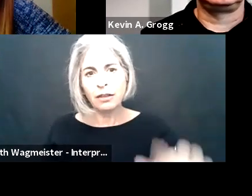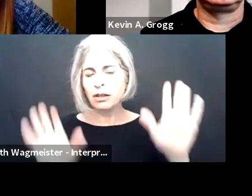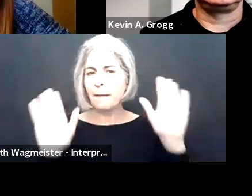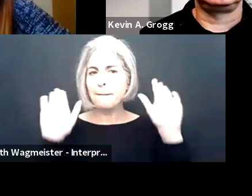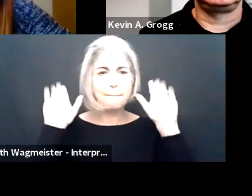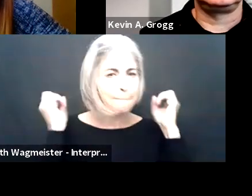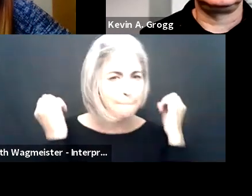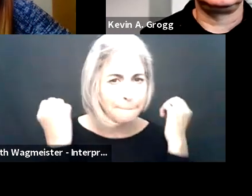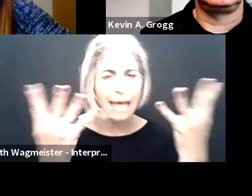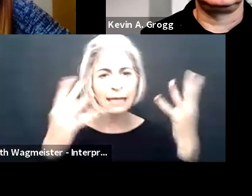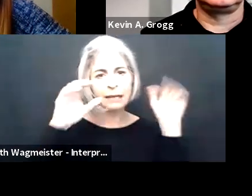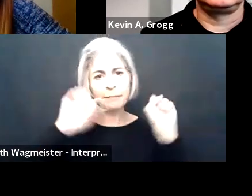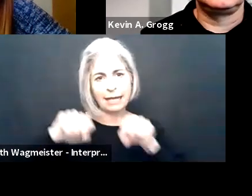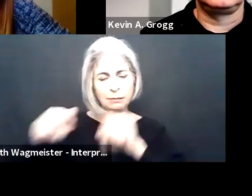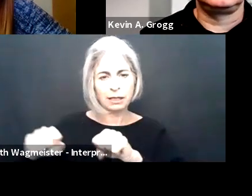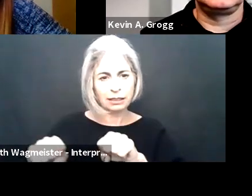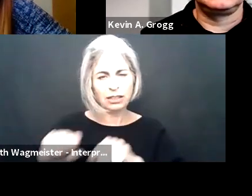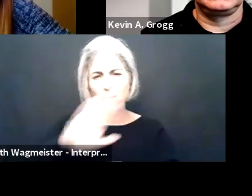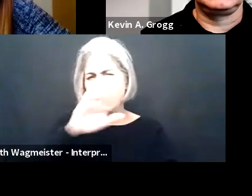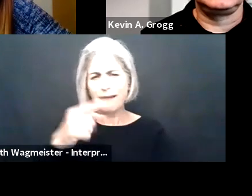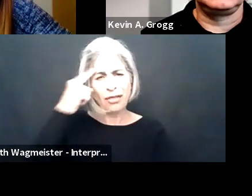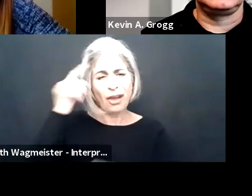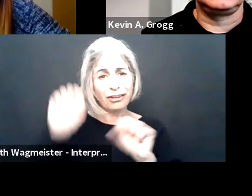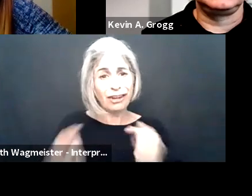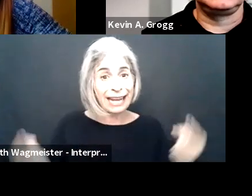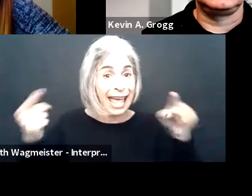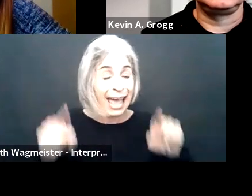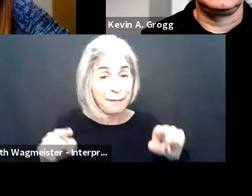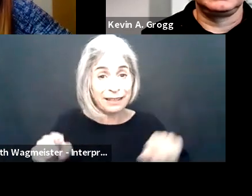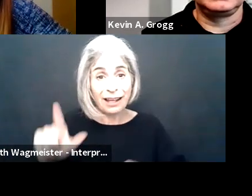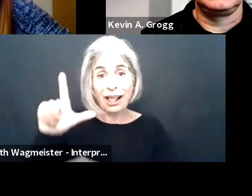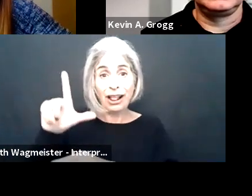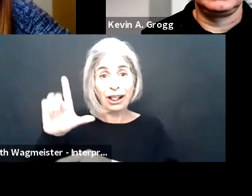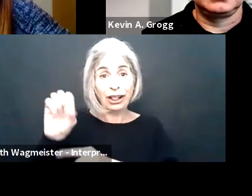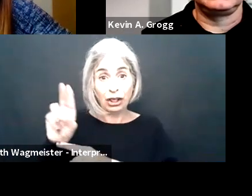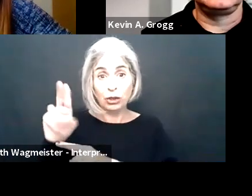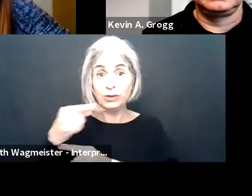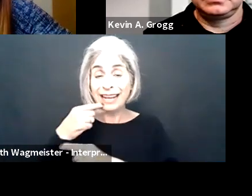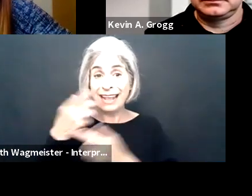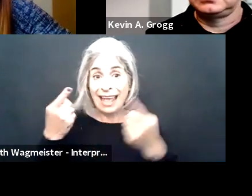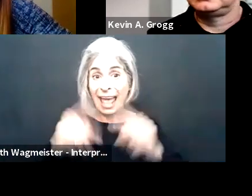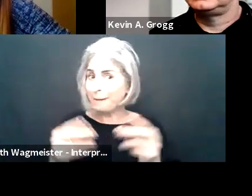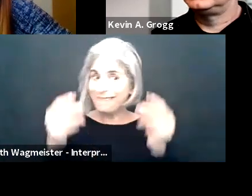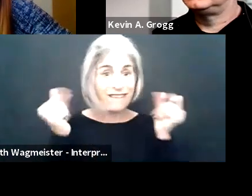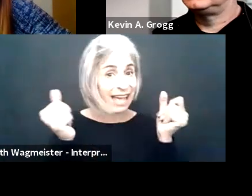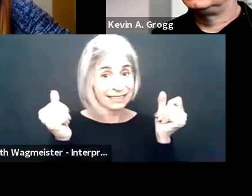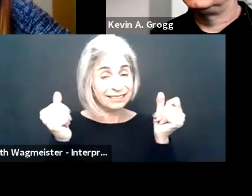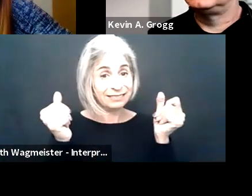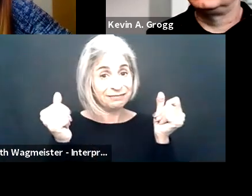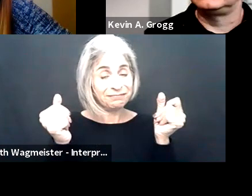lesson learned from the pandemic is that there are, you know, there are great possibilities, things we never thought